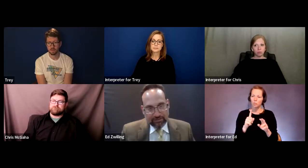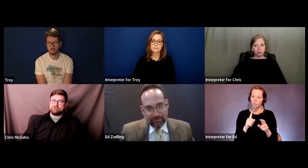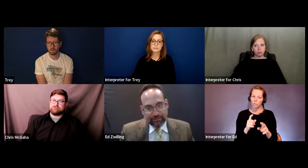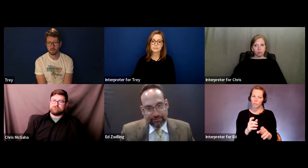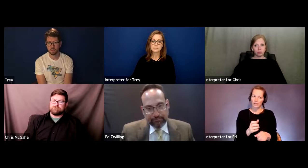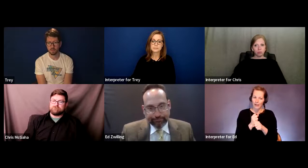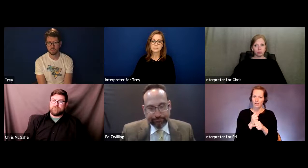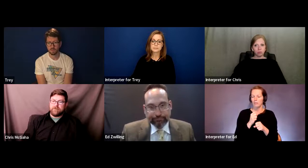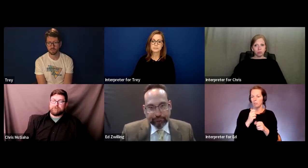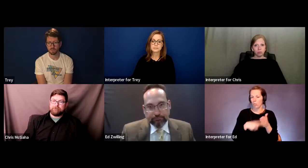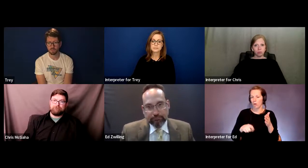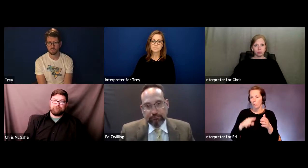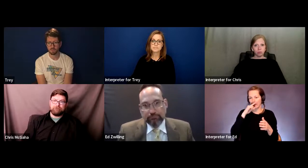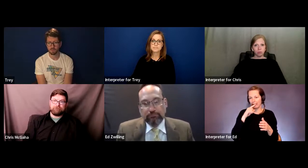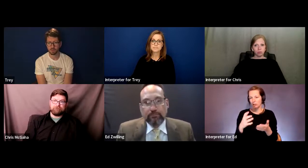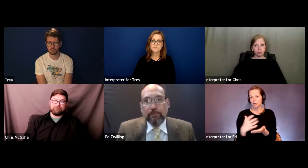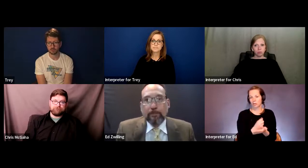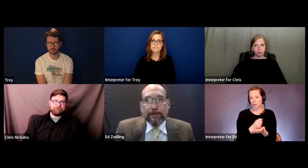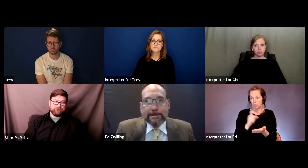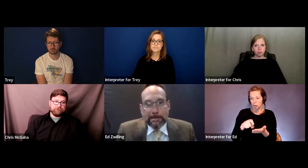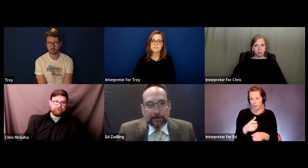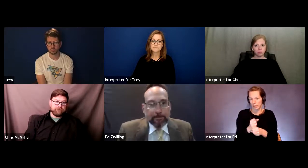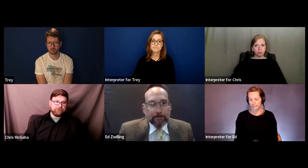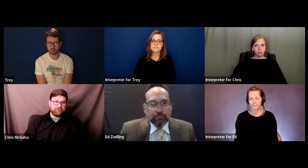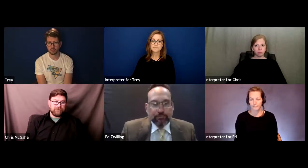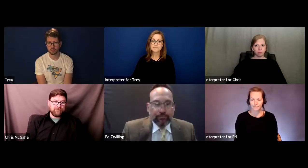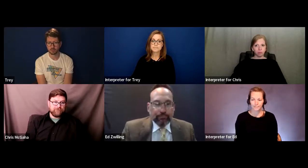deserves.